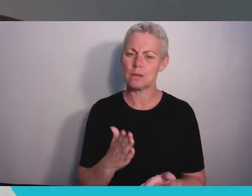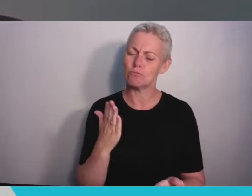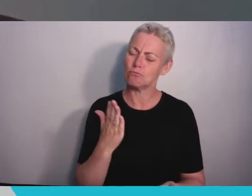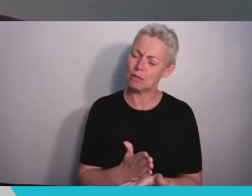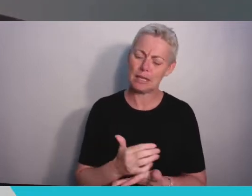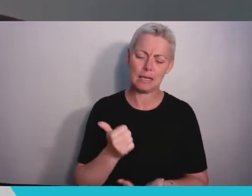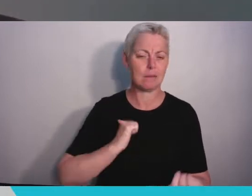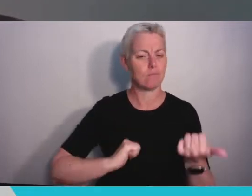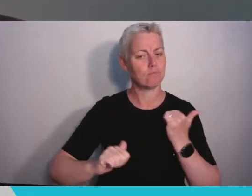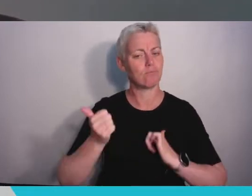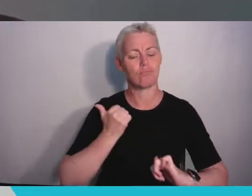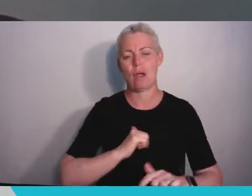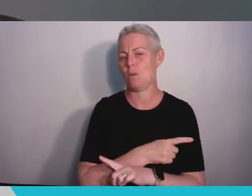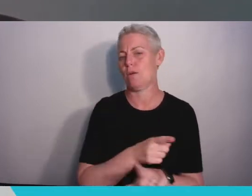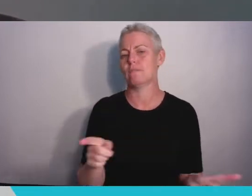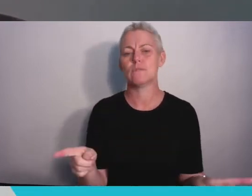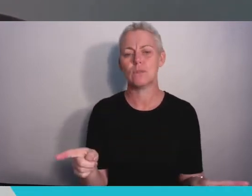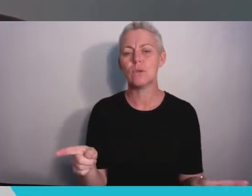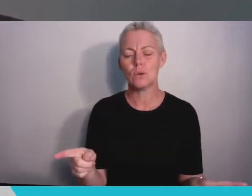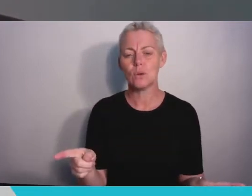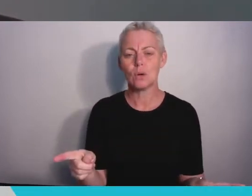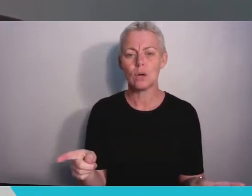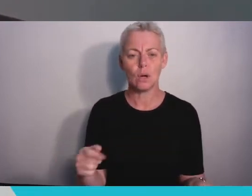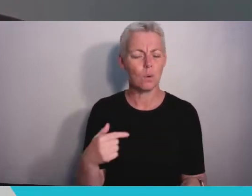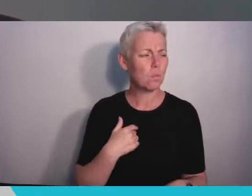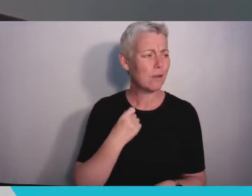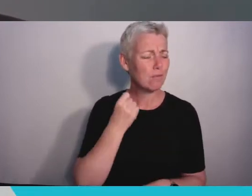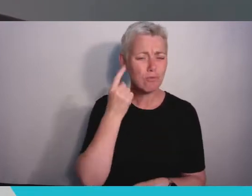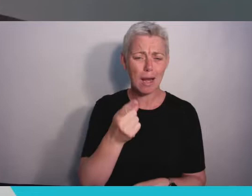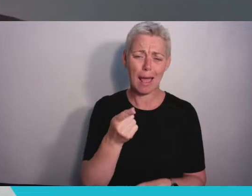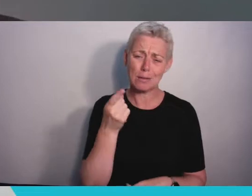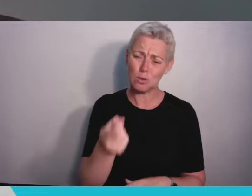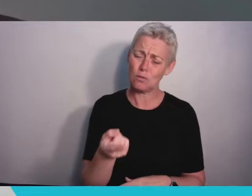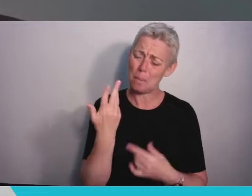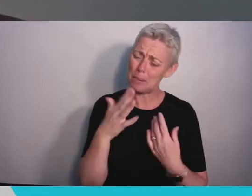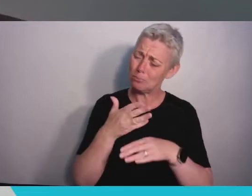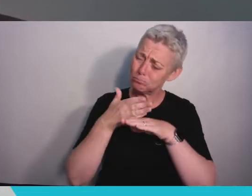of the many hours, many difficult hours, you have spent working towards this day. You've